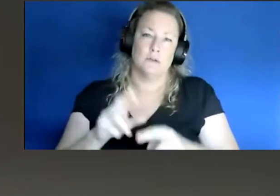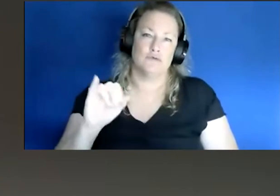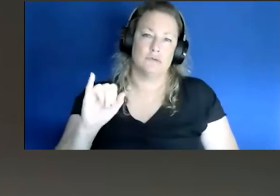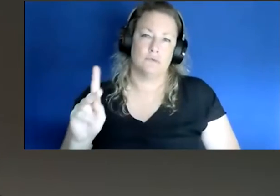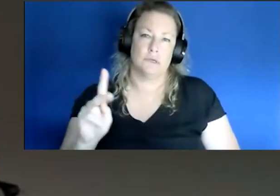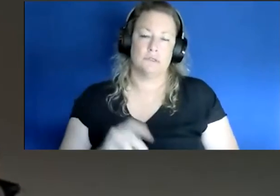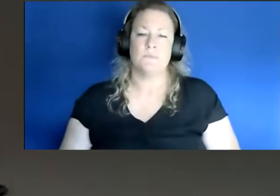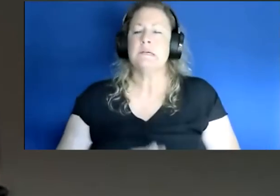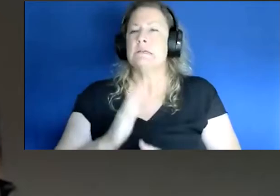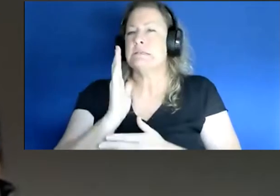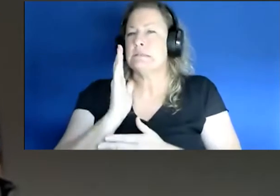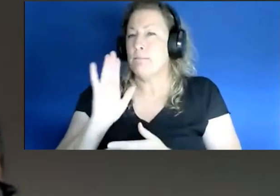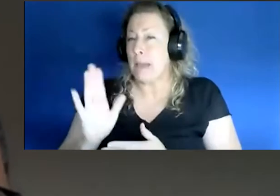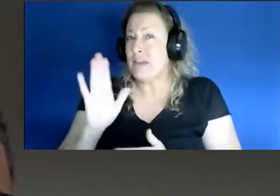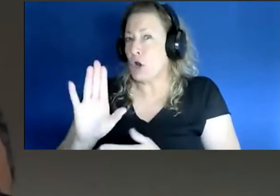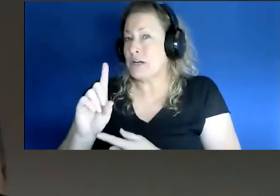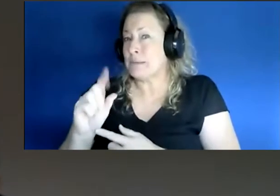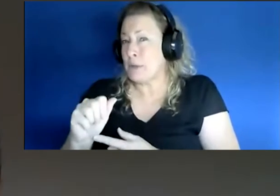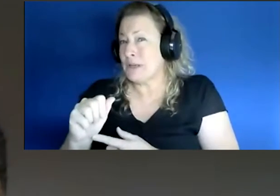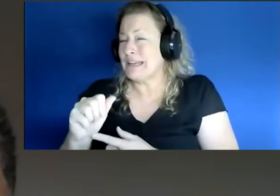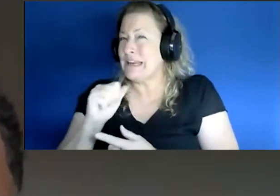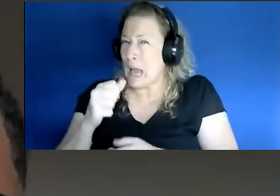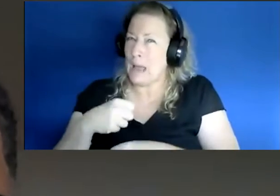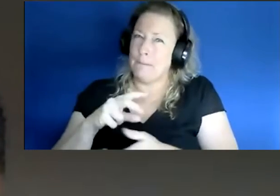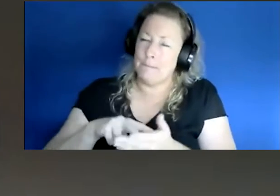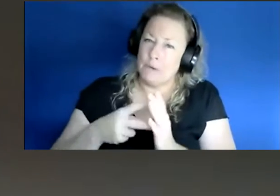disability may not, but then all the other things that kind of surround their disability